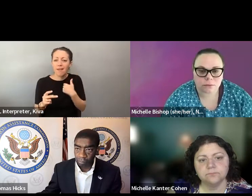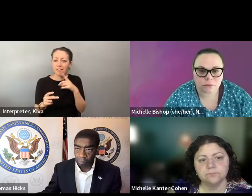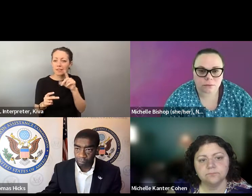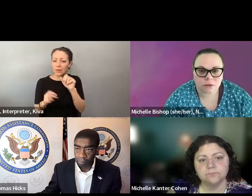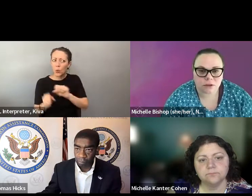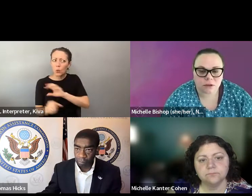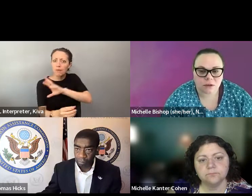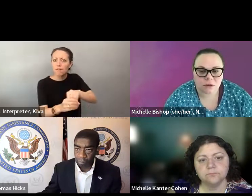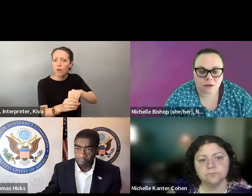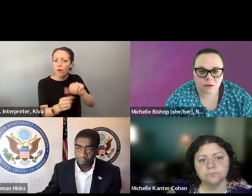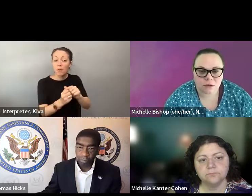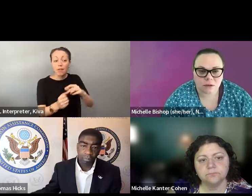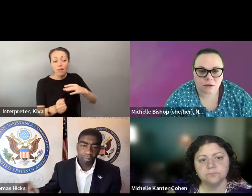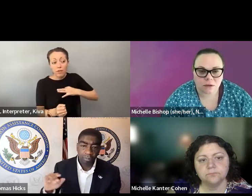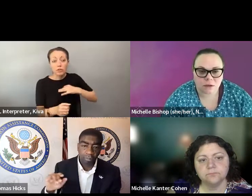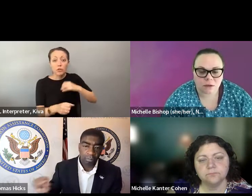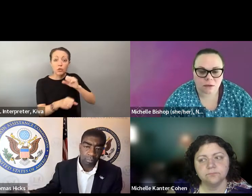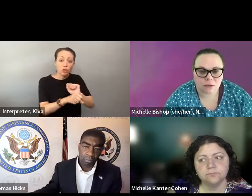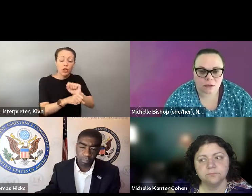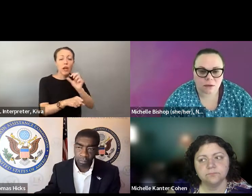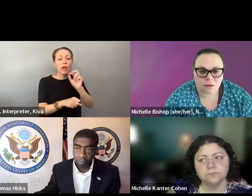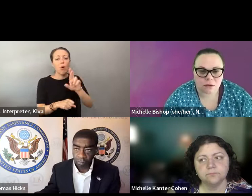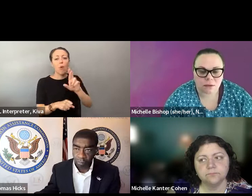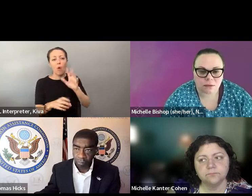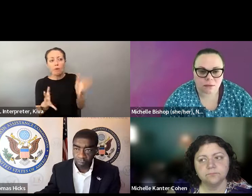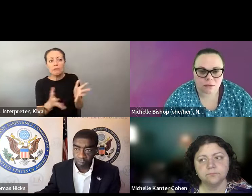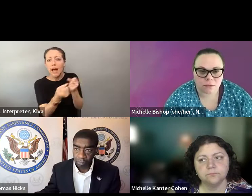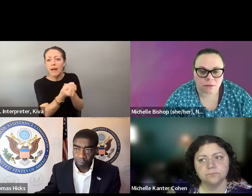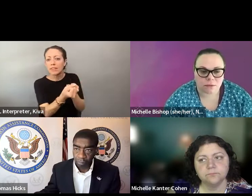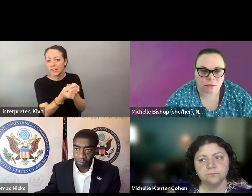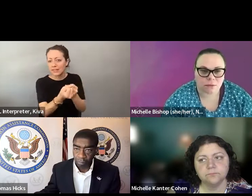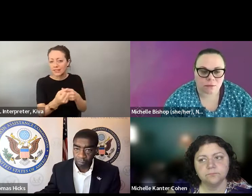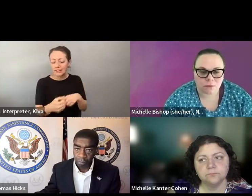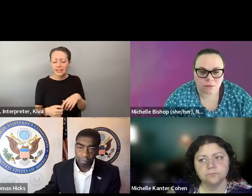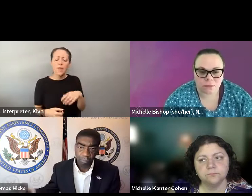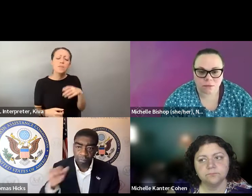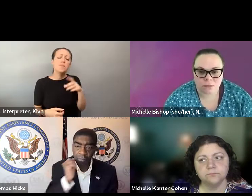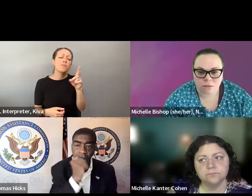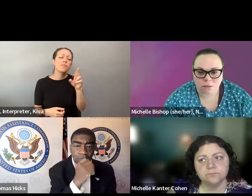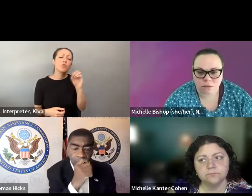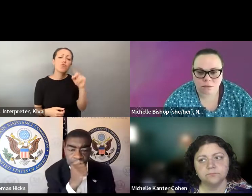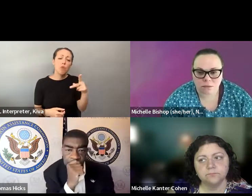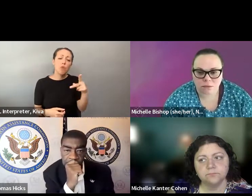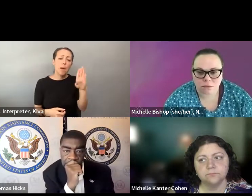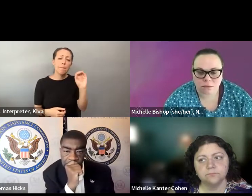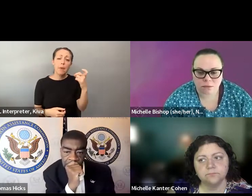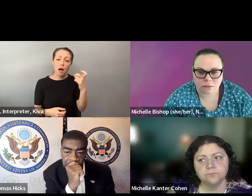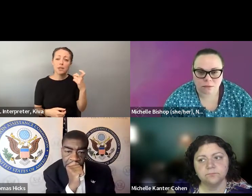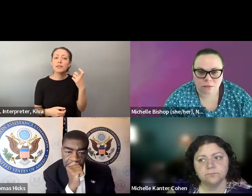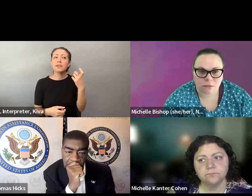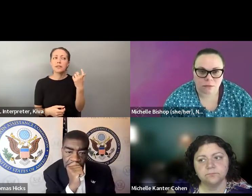certain disabilities probably can do and take part in this and it's probably a good thing to do. Probably a good thing to do it. More dropboxes he already have quite a bit of latitude as far as where they can put them.